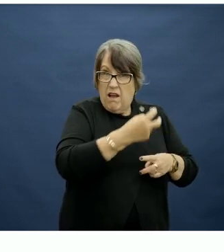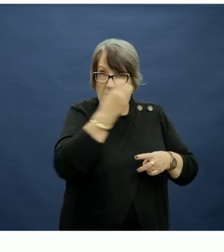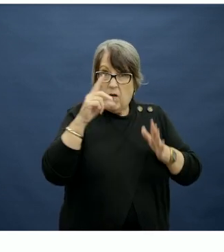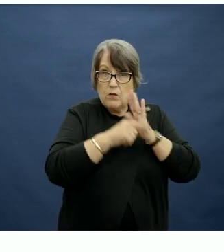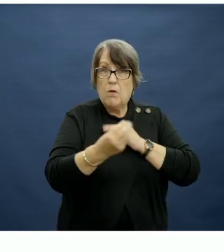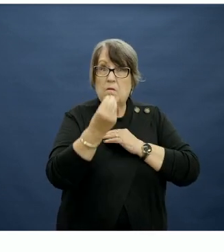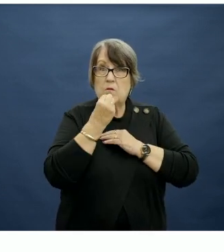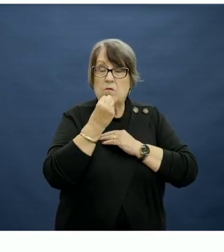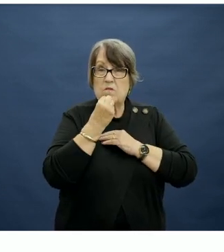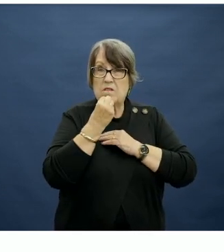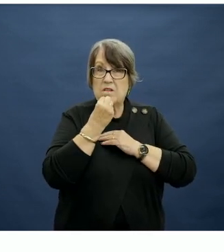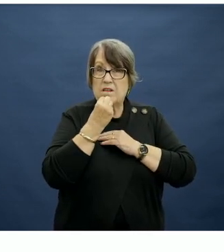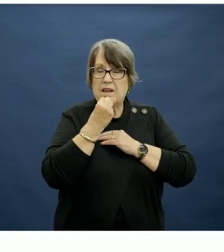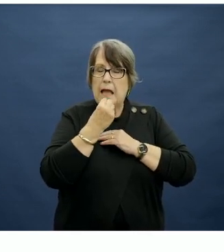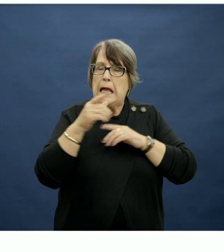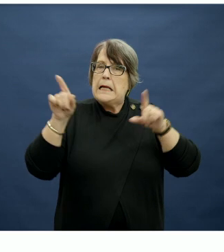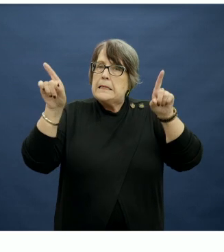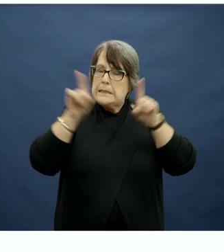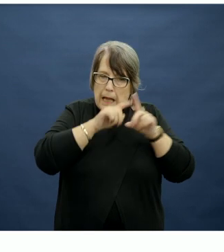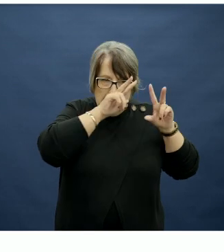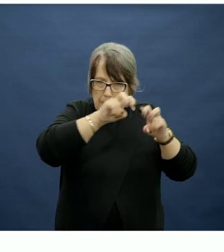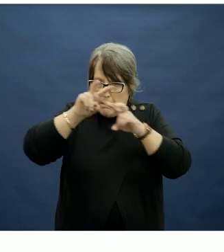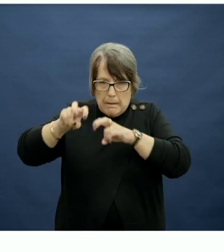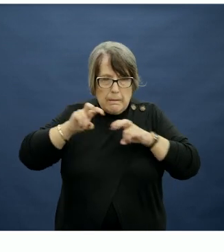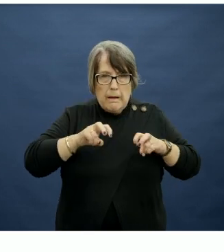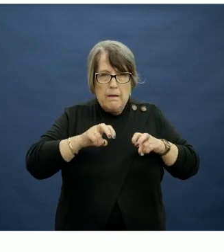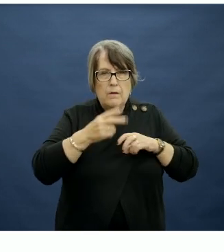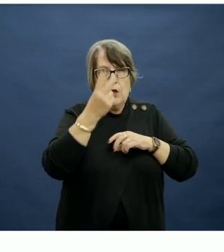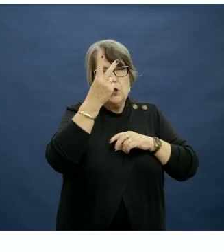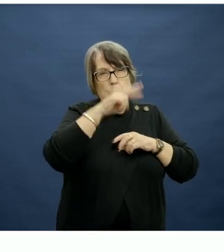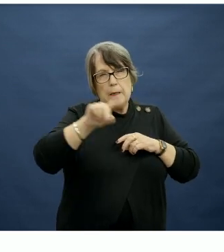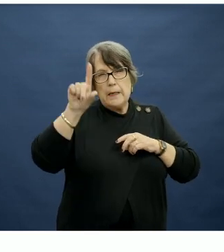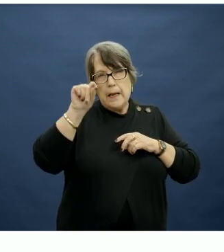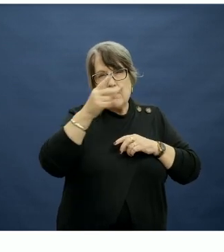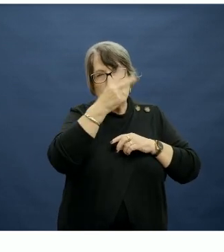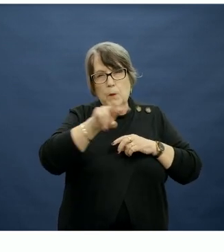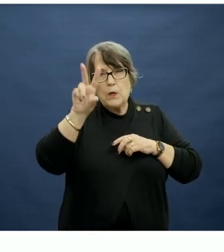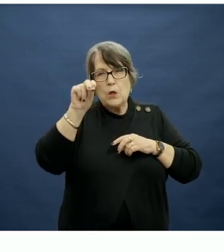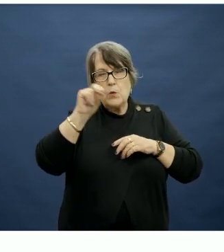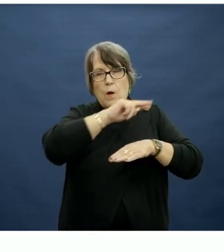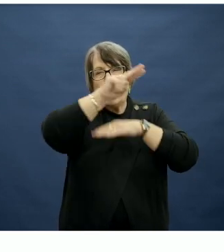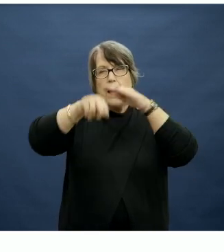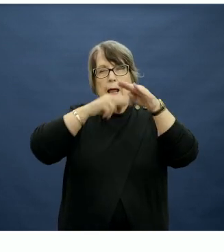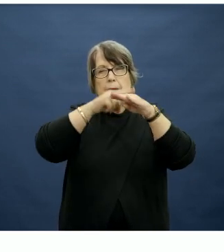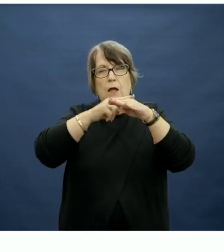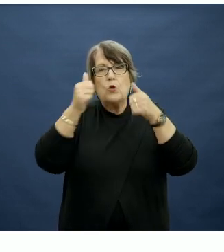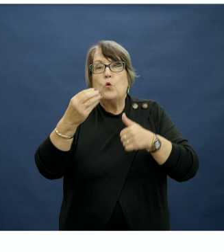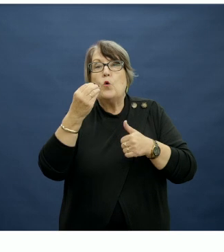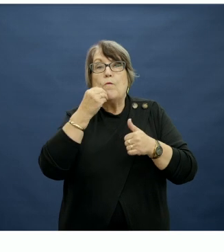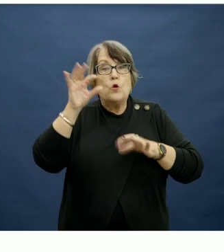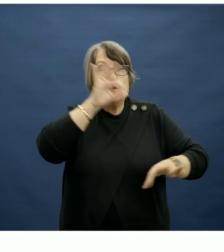We have done similar analysis of the 2011/2012 National Nutrition Survey and we found similar